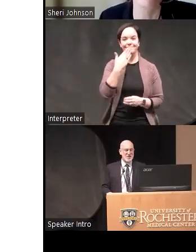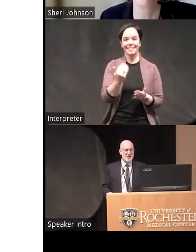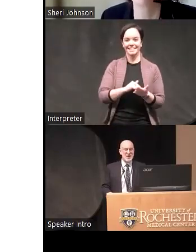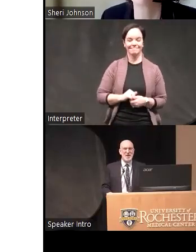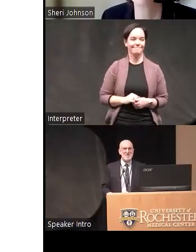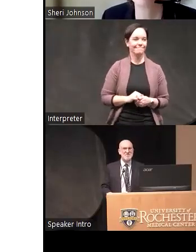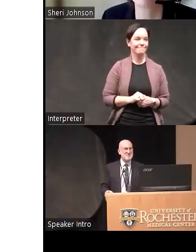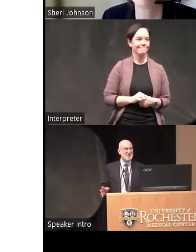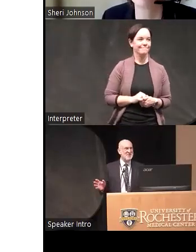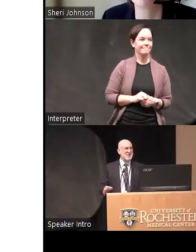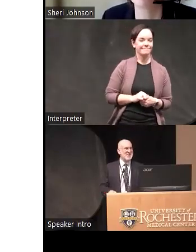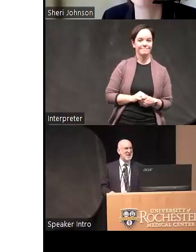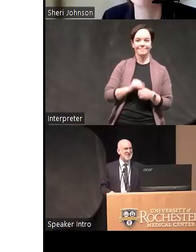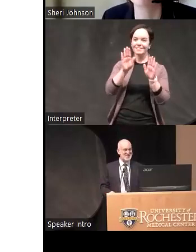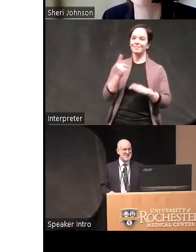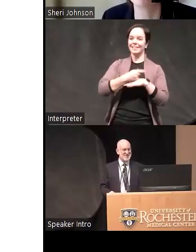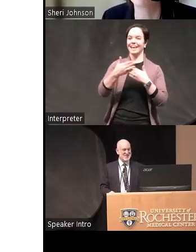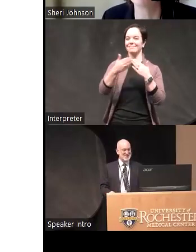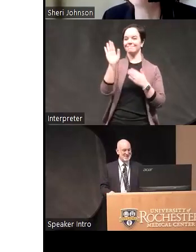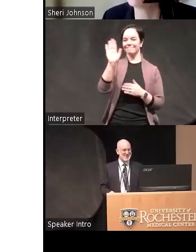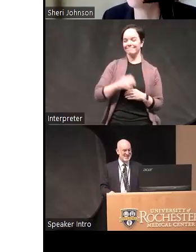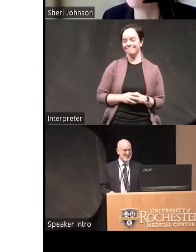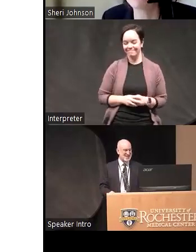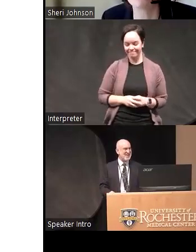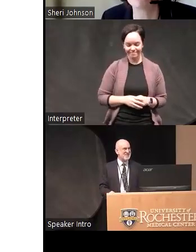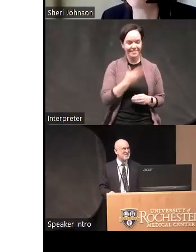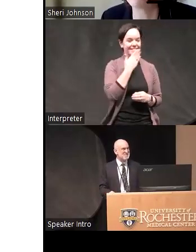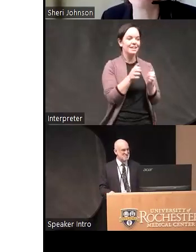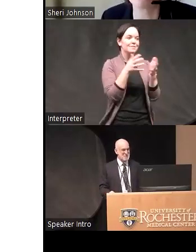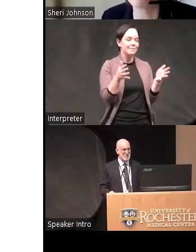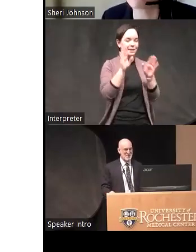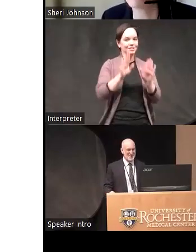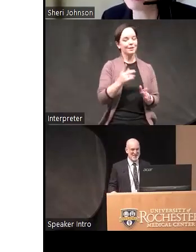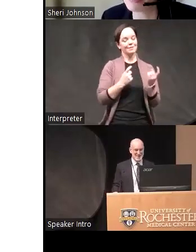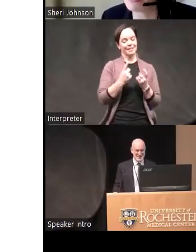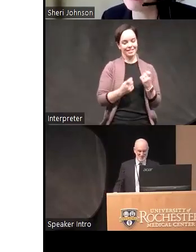everybody and have a great day thank you so much great questions great to be here